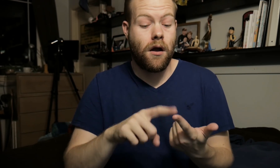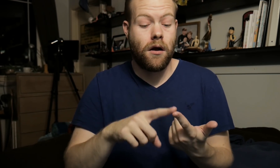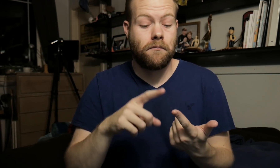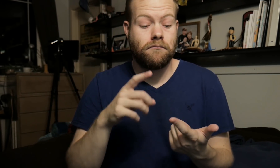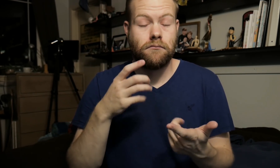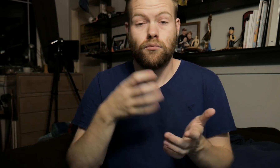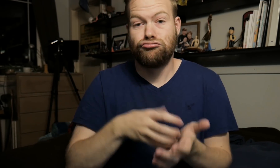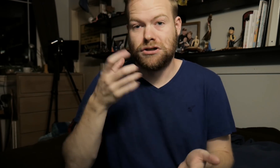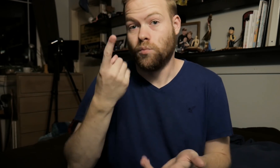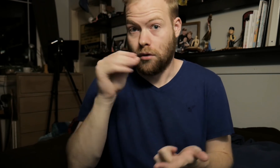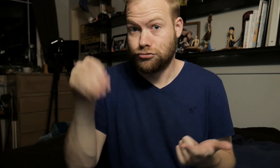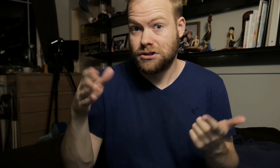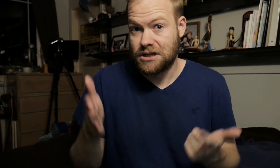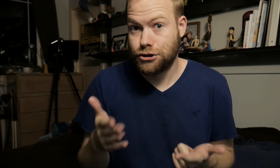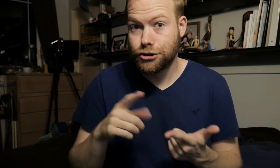Second is rich, an one-percenter.